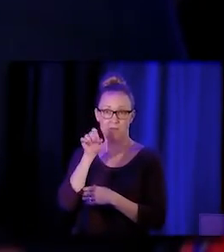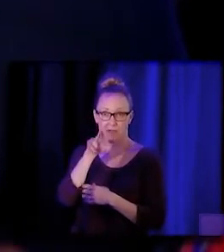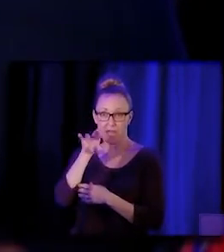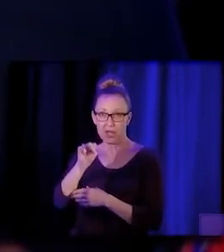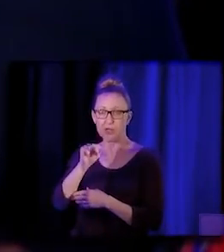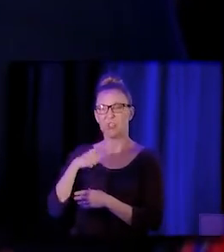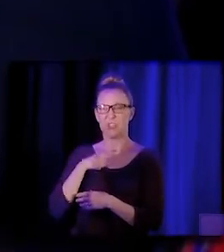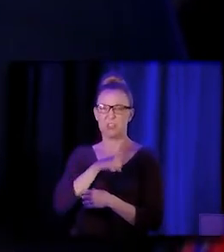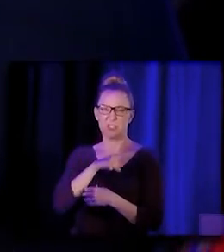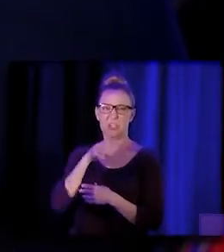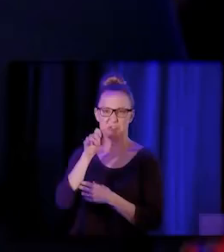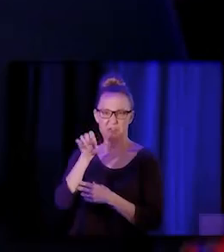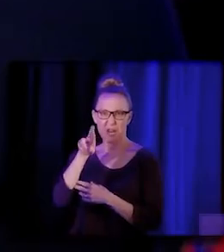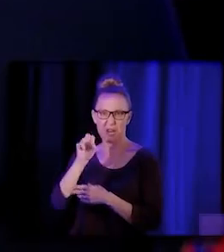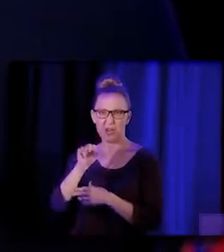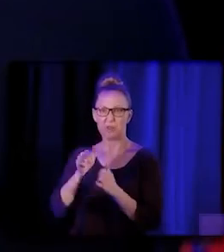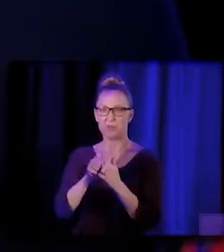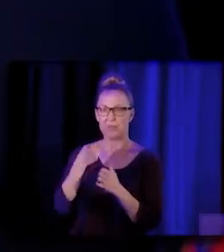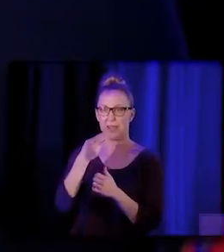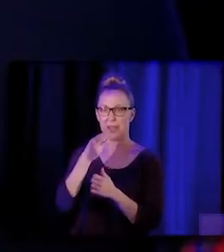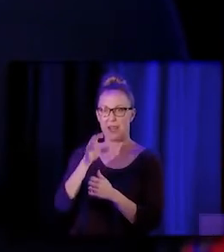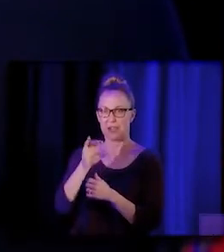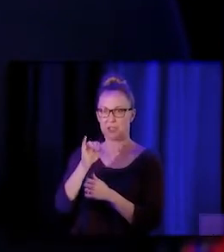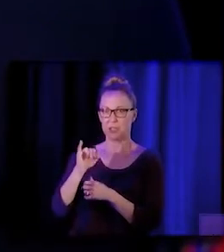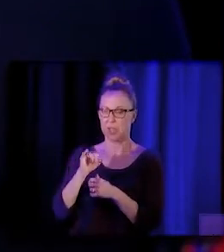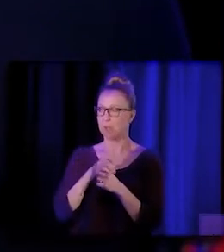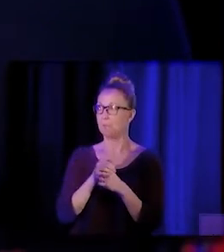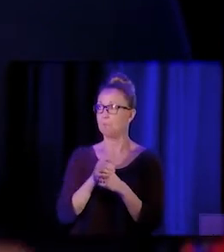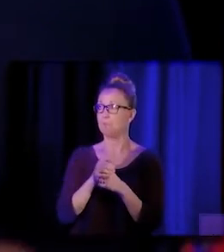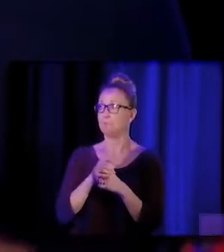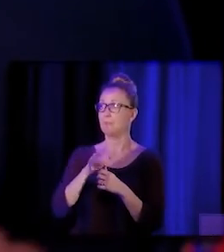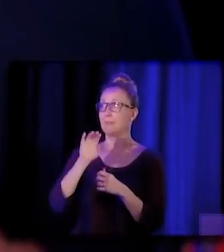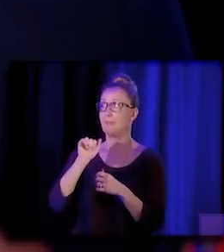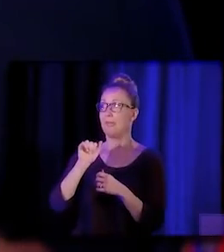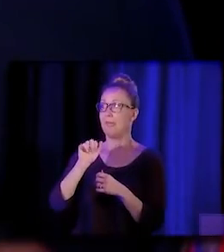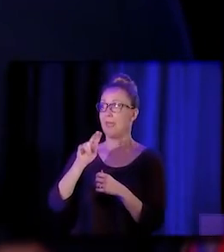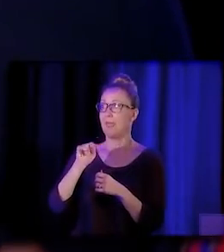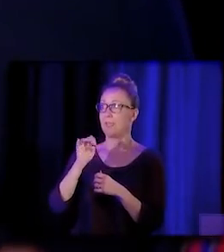with HCAI, Andrea Mackey, who is the Policy Manager